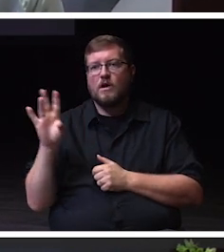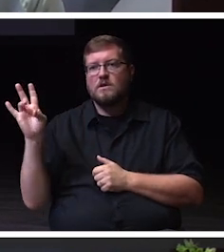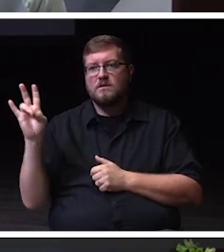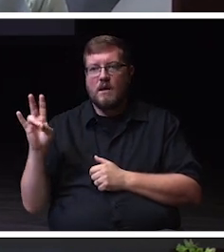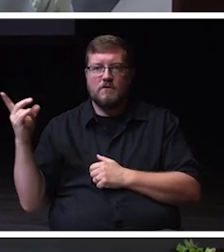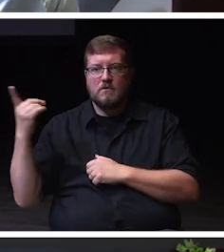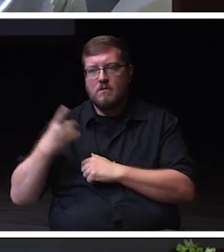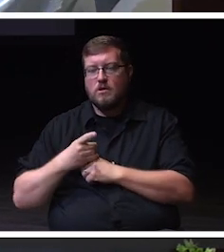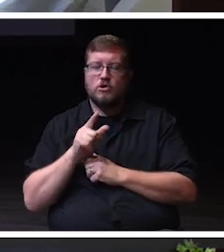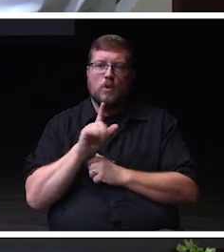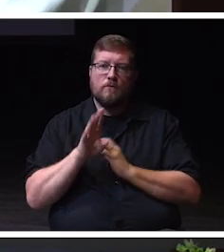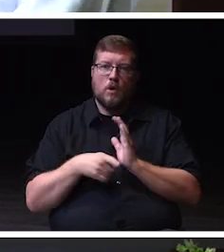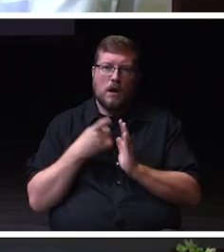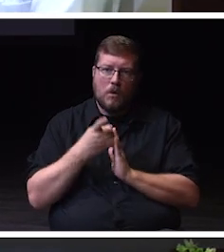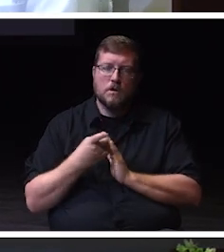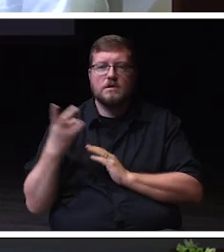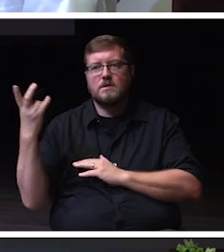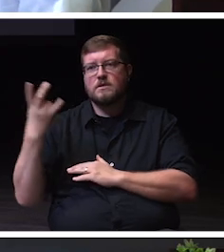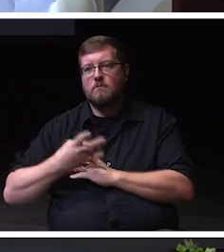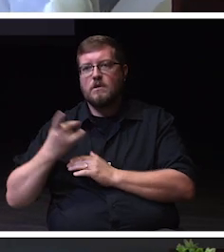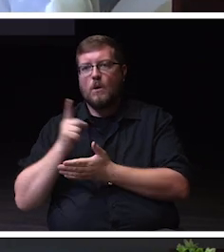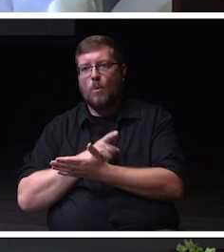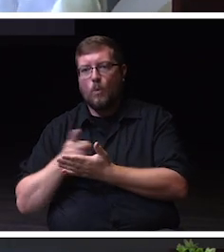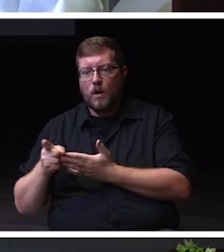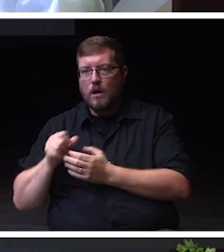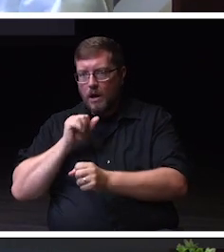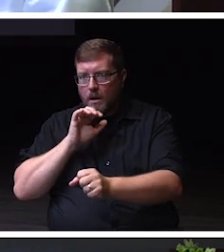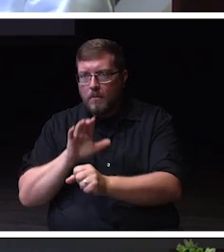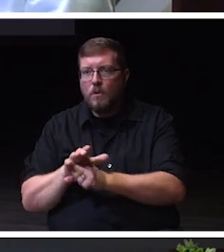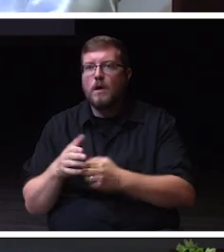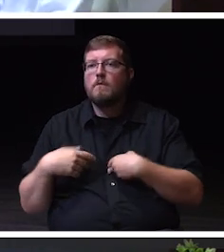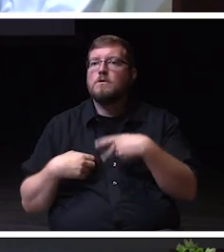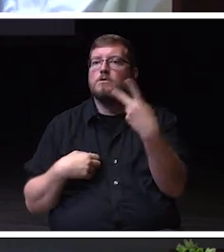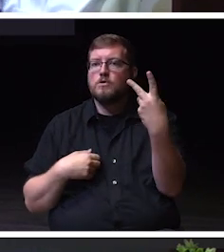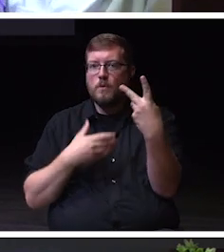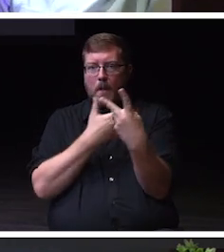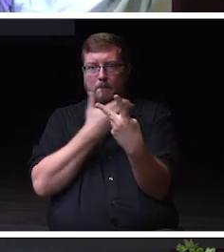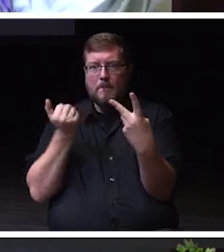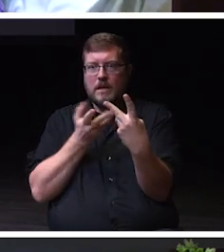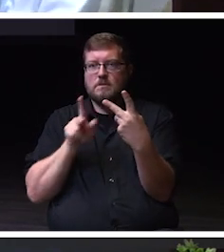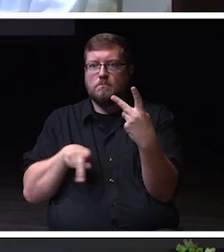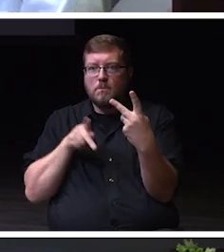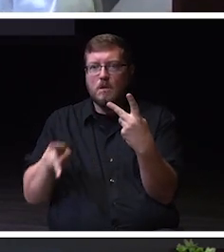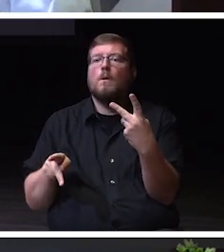And we're very fortunate to have two of our very best leading the charge, our Chief and our Assistant Chief